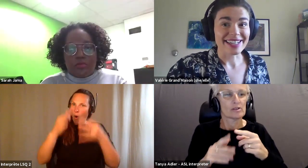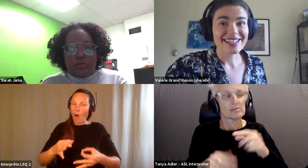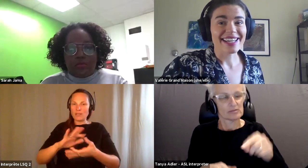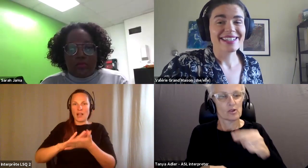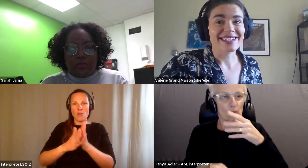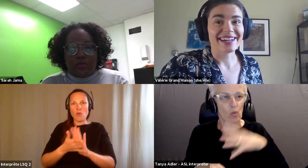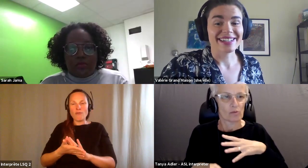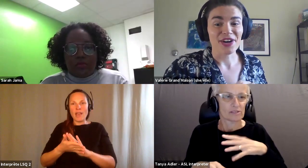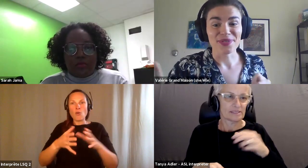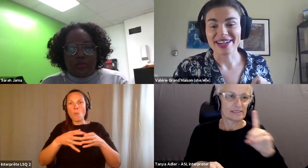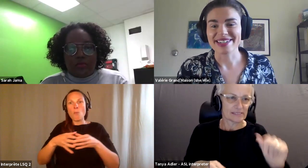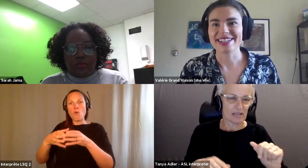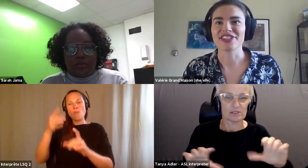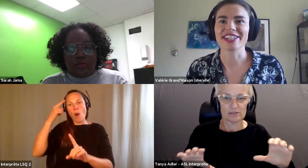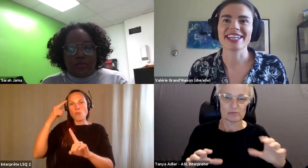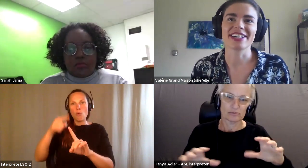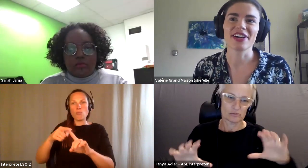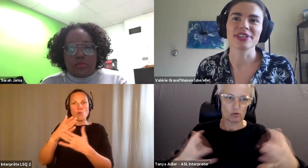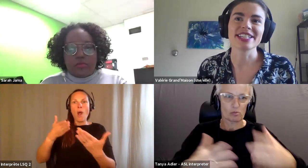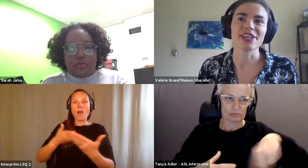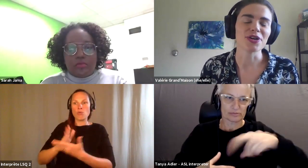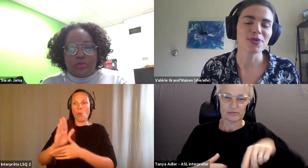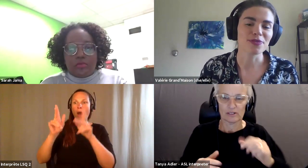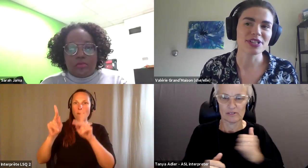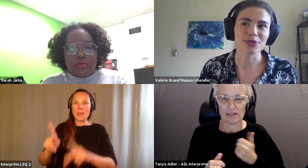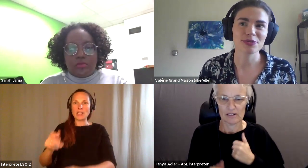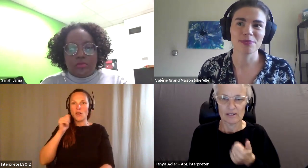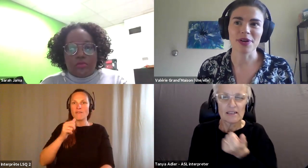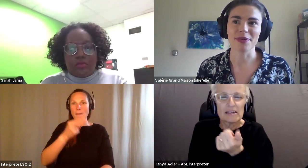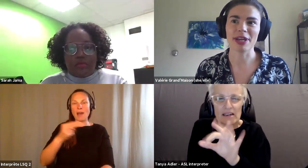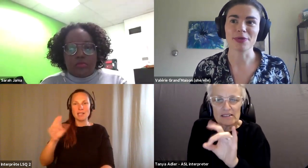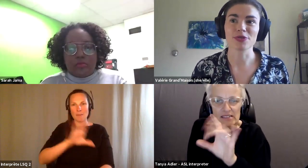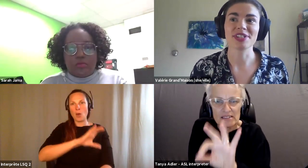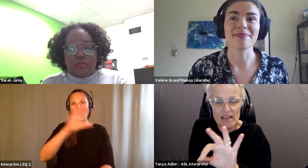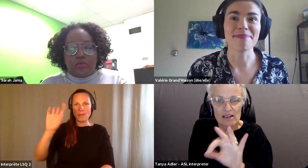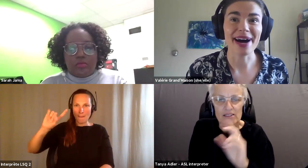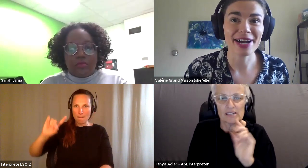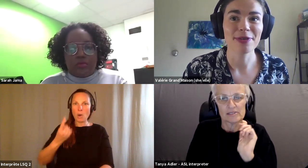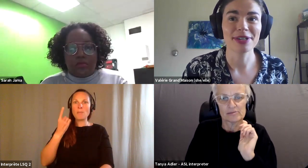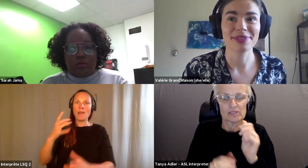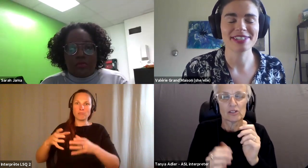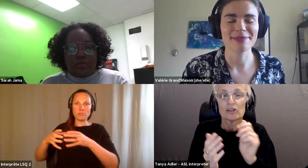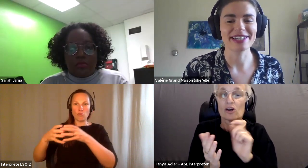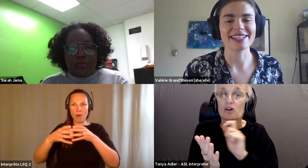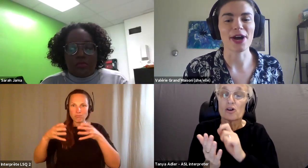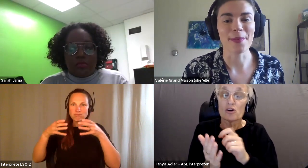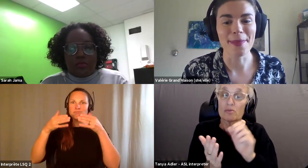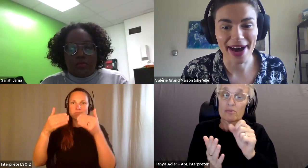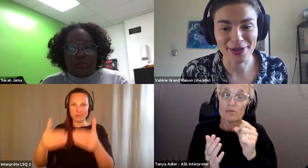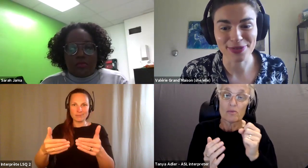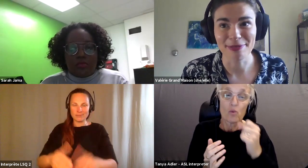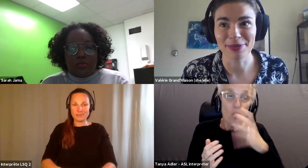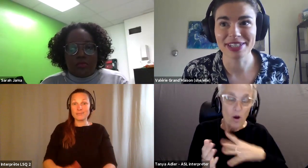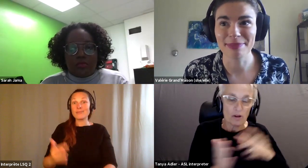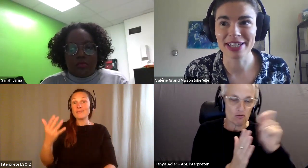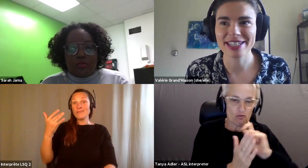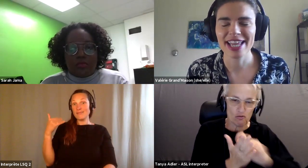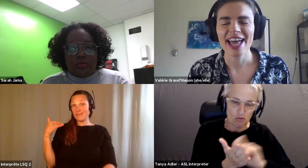Valérie Grand’Maison (she/elle): In 1989 already dying Canada released a number of research papers, written by women with disabilities about even disabilities.